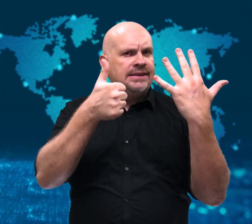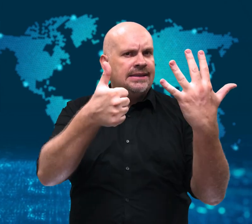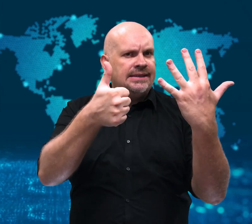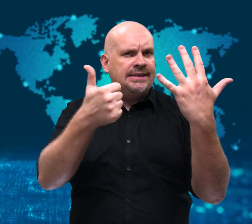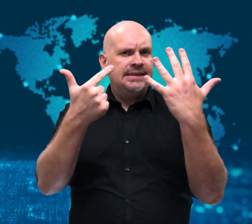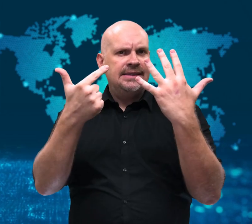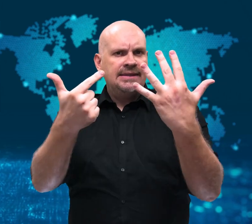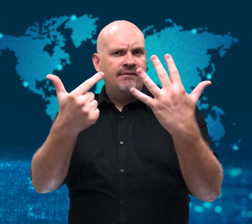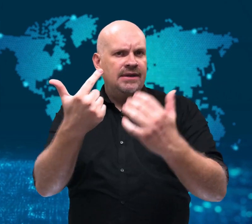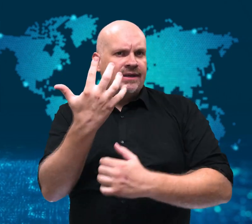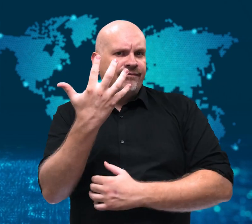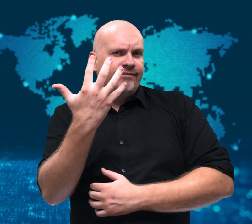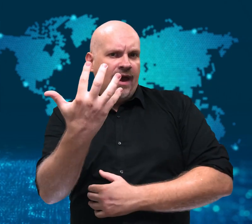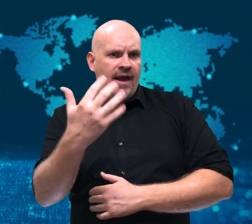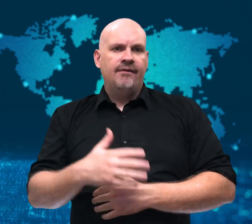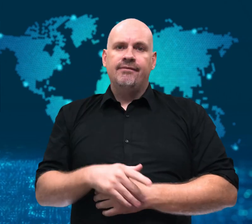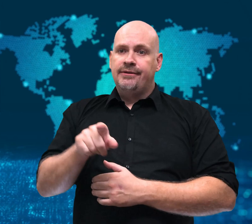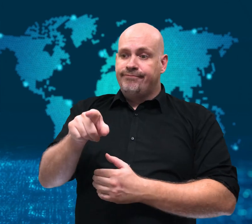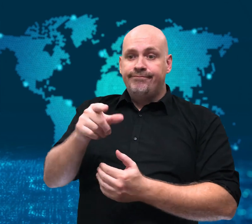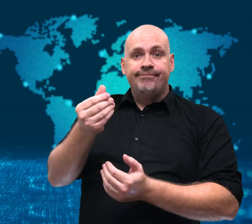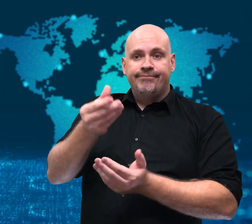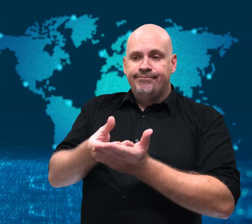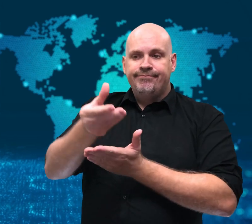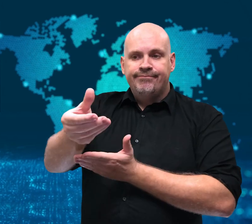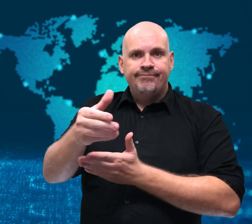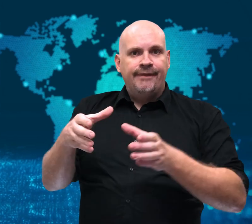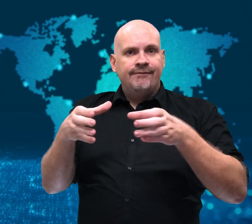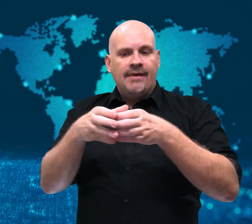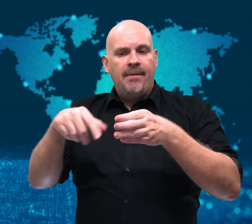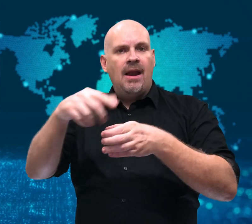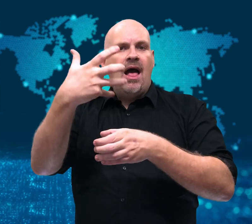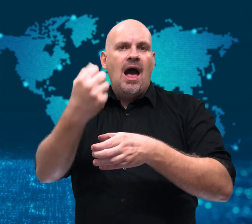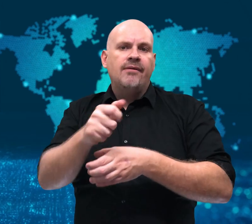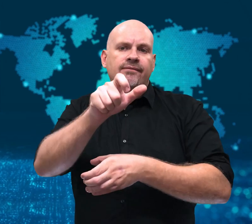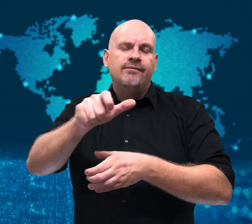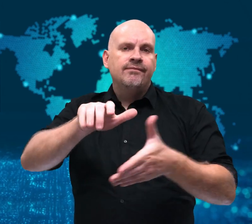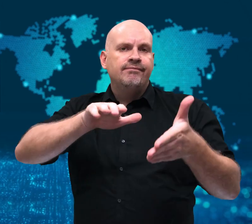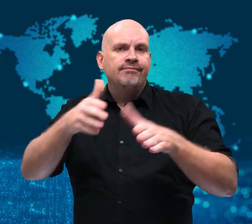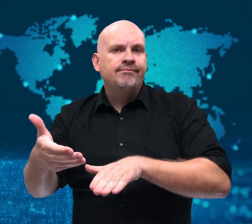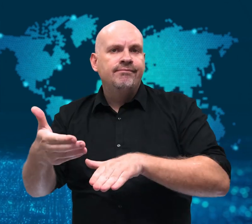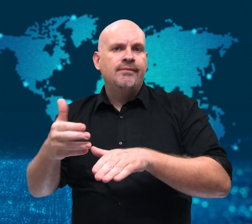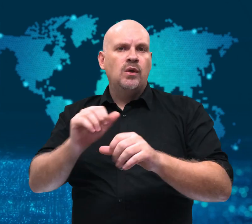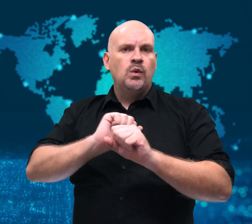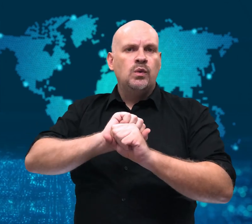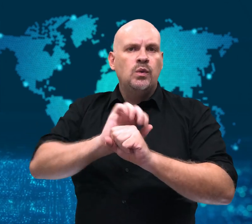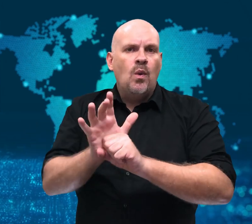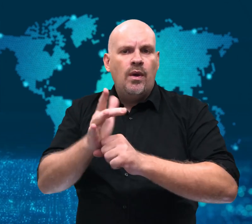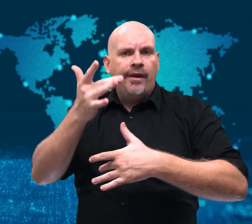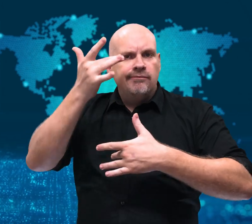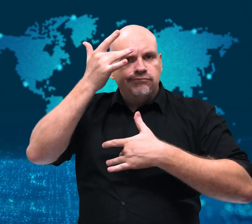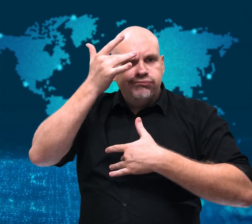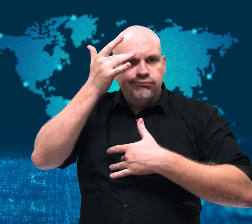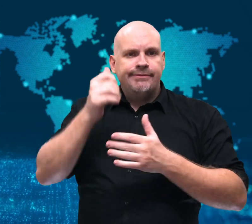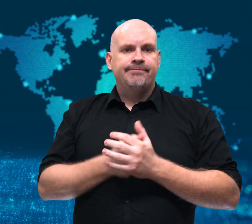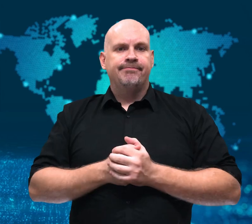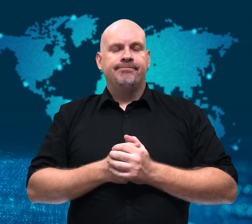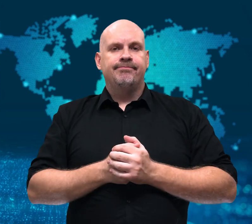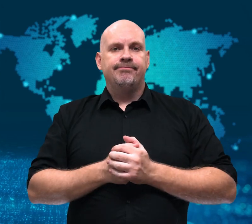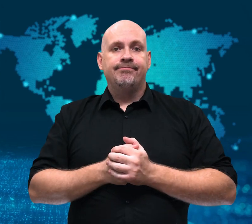to families who lost relatives in the COVID-19 pandemic.